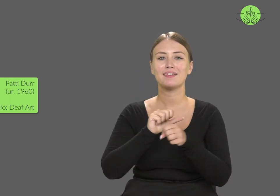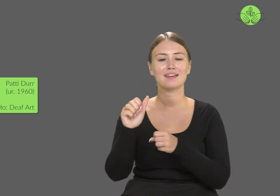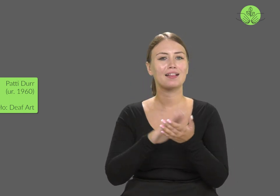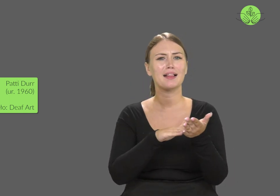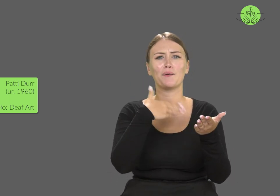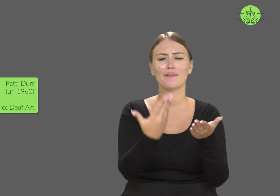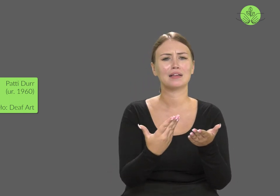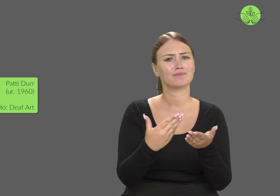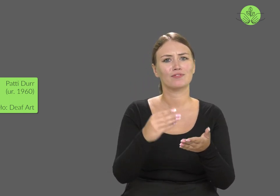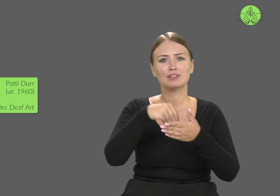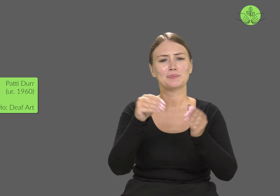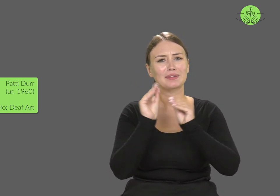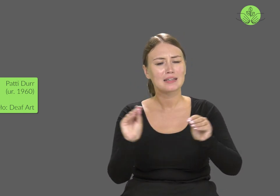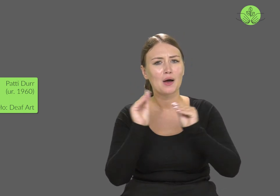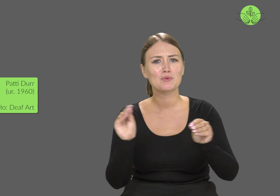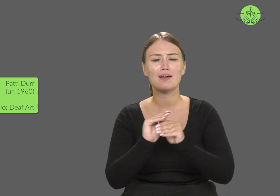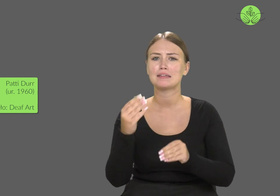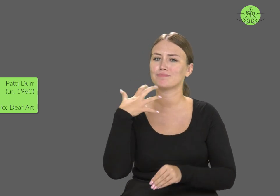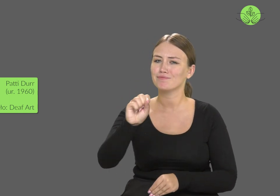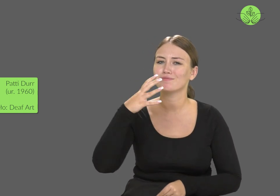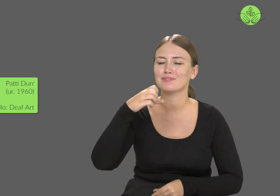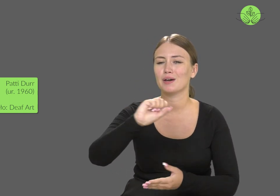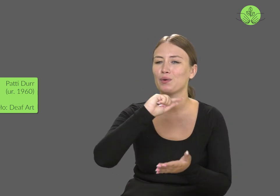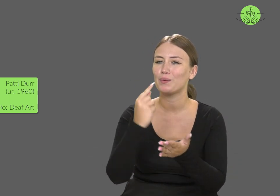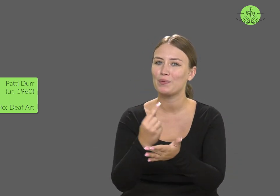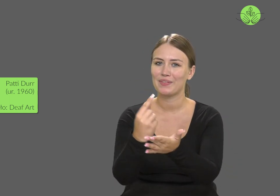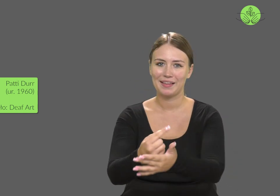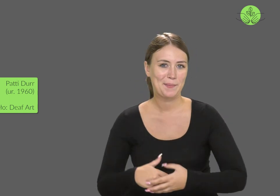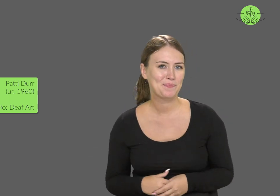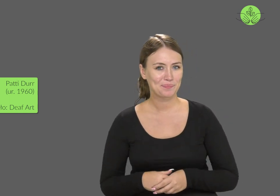for outstanding achievements in teaching.